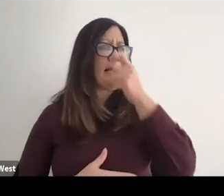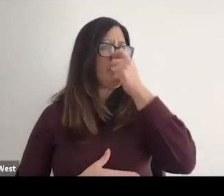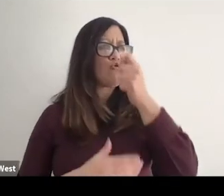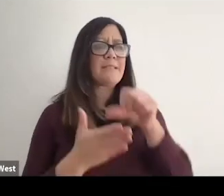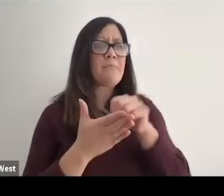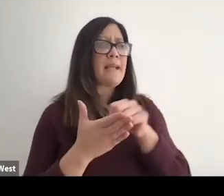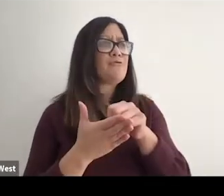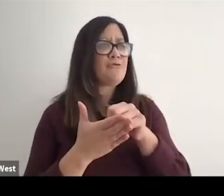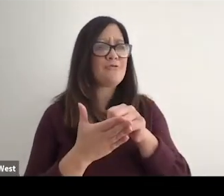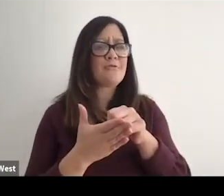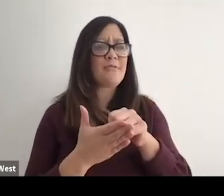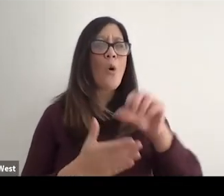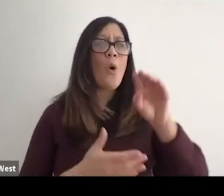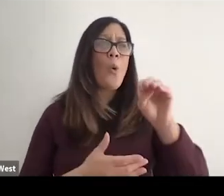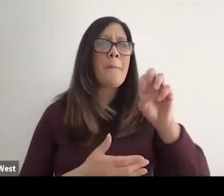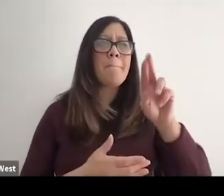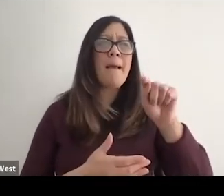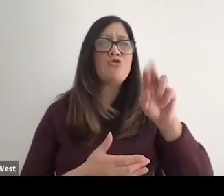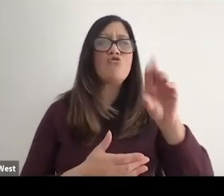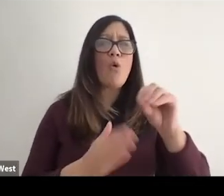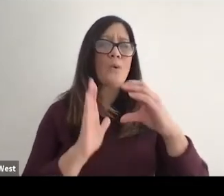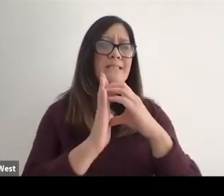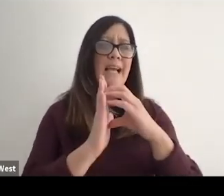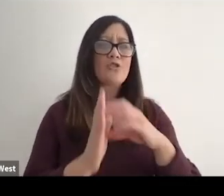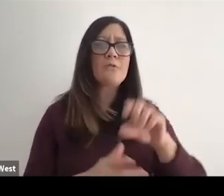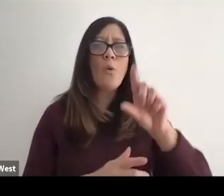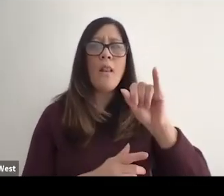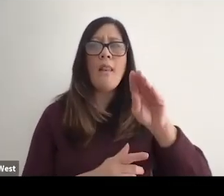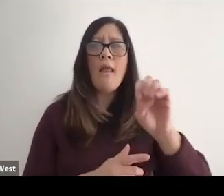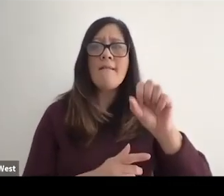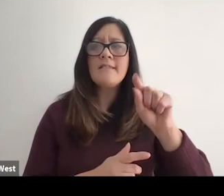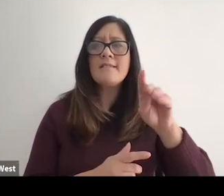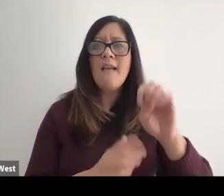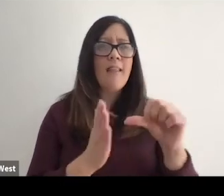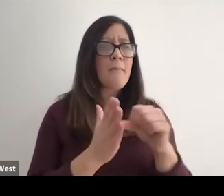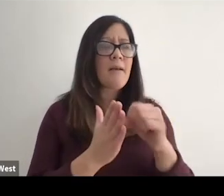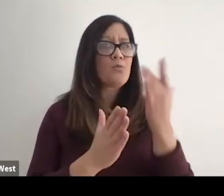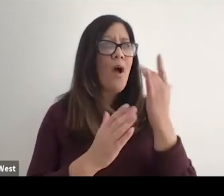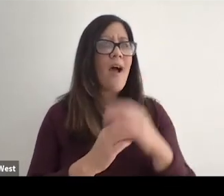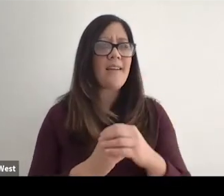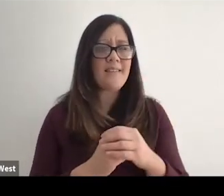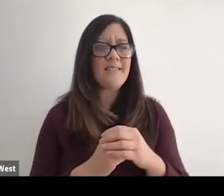page on the Metro section on the lifestyle page because the writers